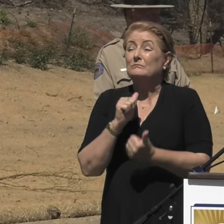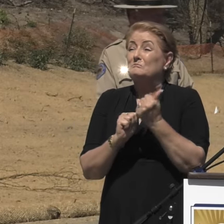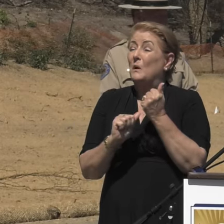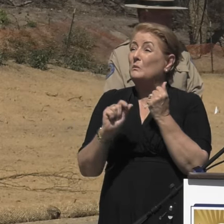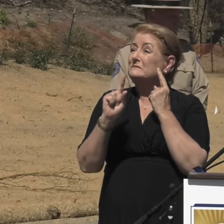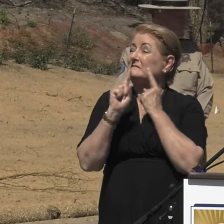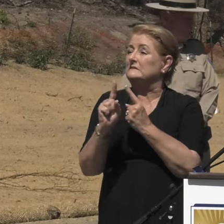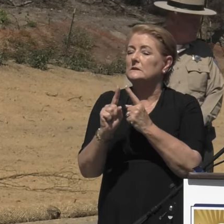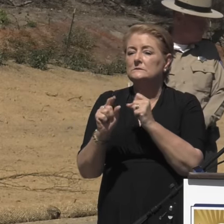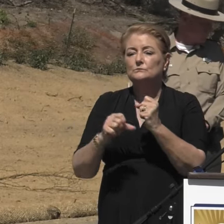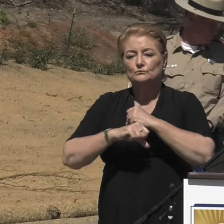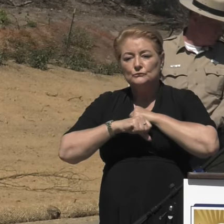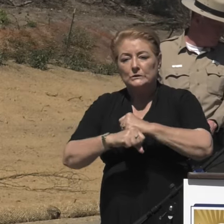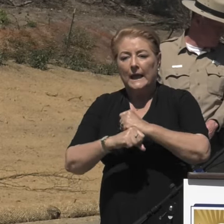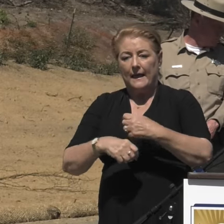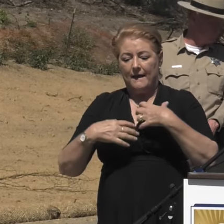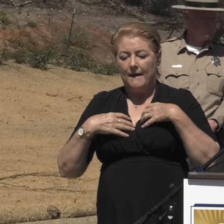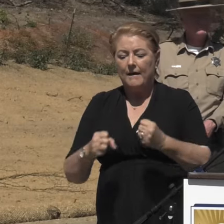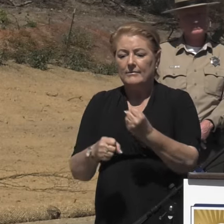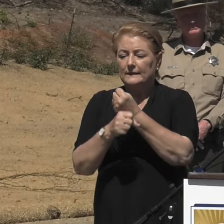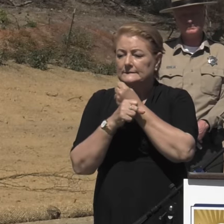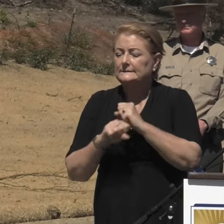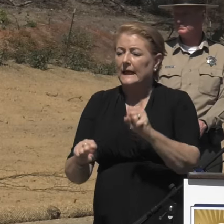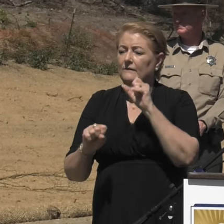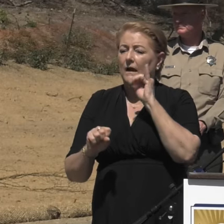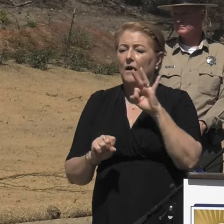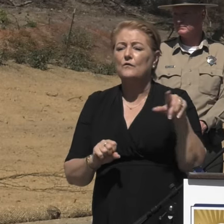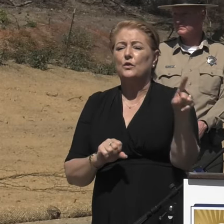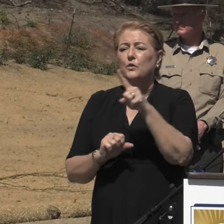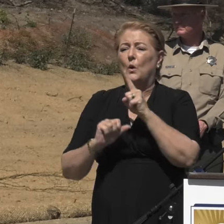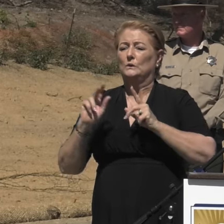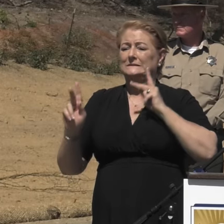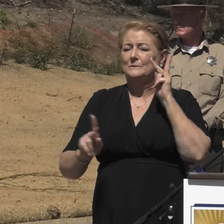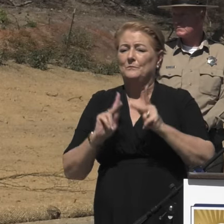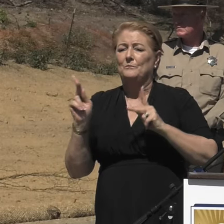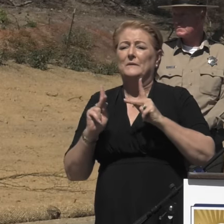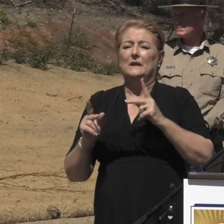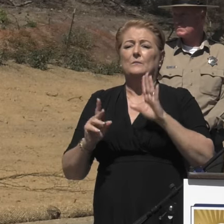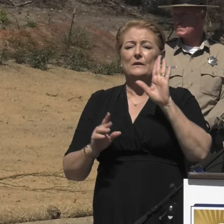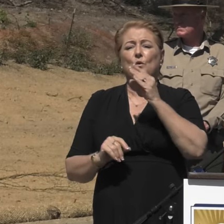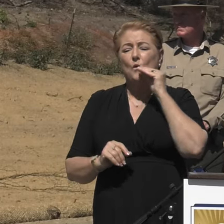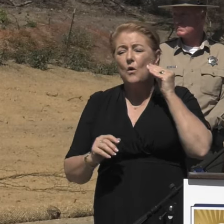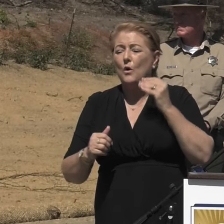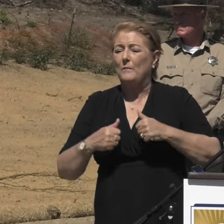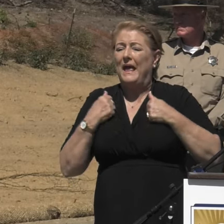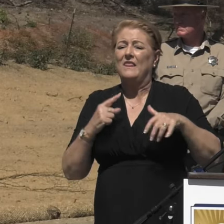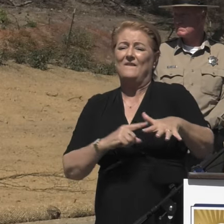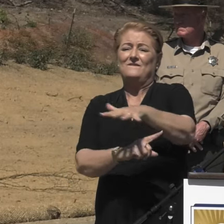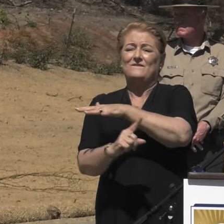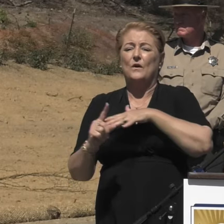is to protect the health and safety of the affected residents and their environment. Our goal is to make sure these properties